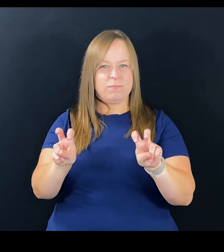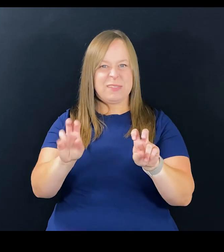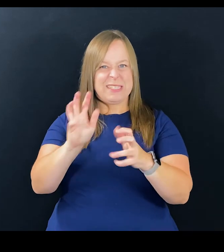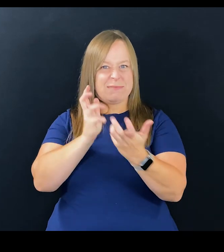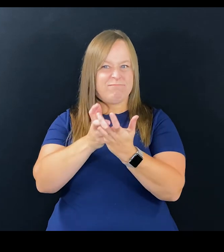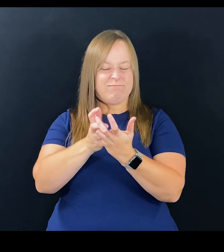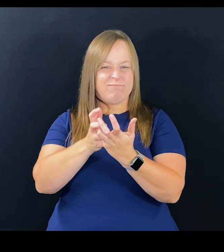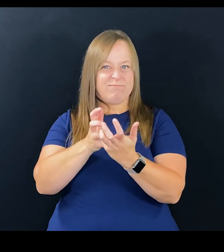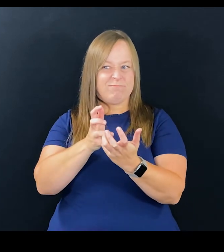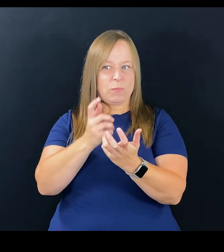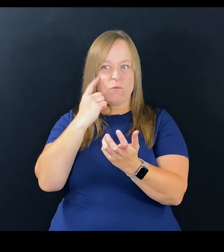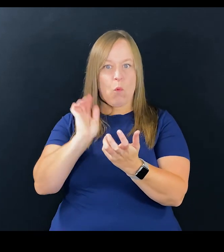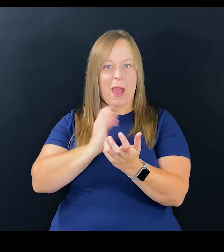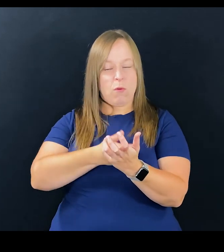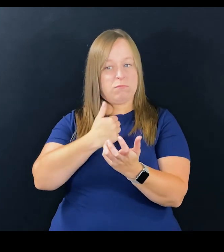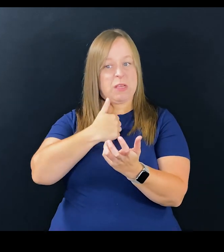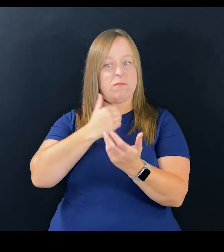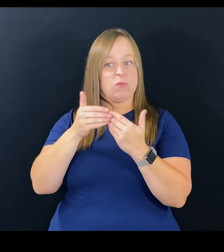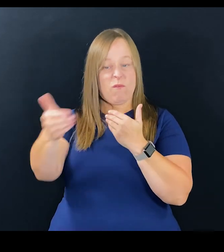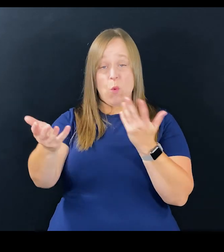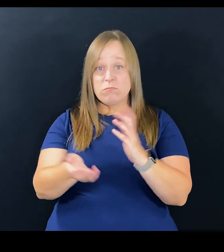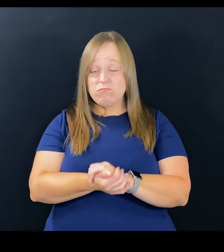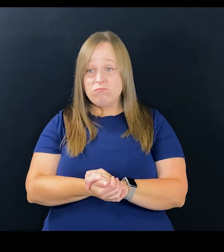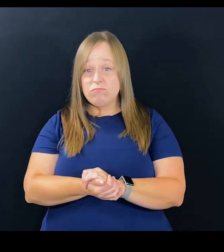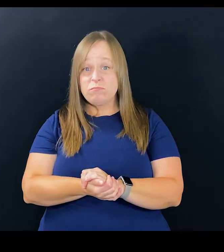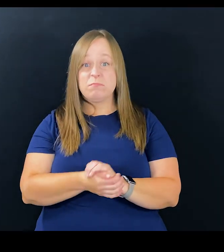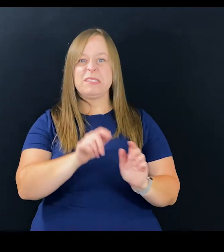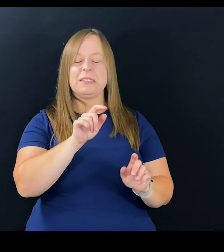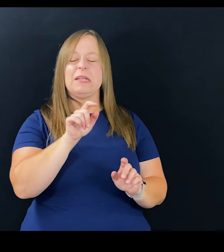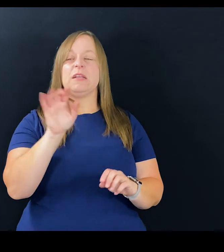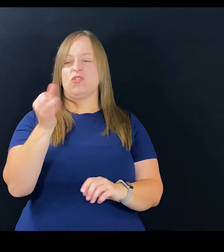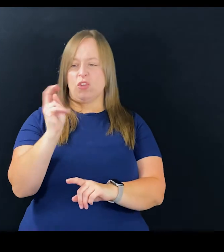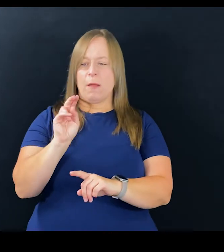start to look at these accommodations for ourselves moving forward?